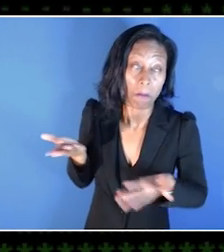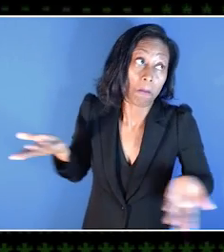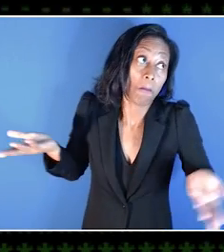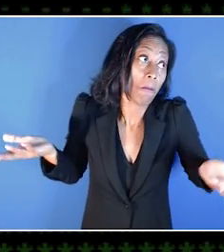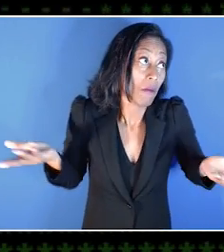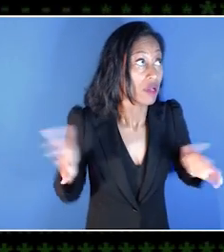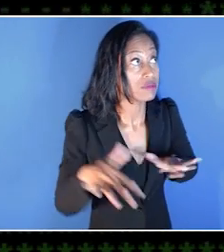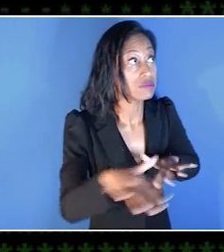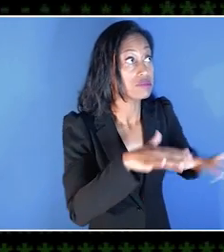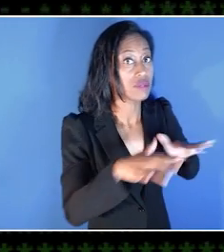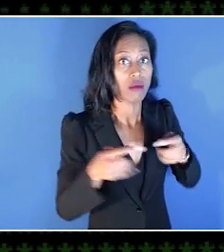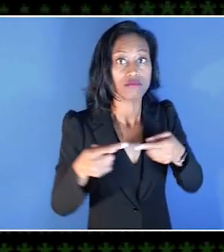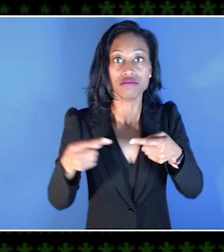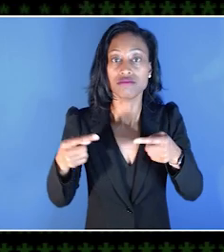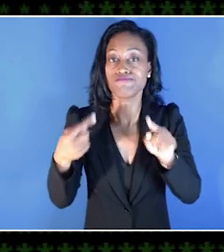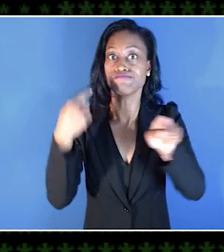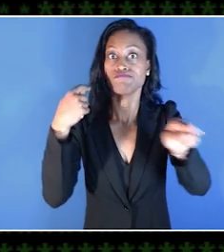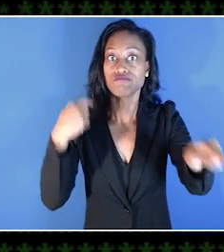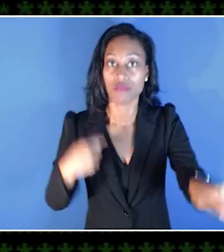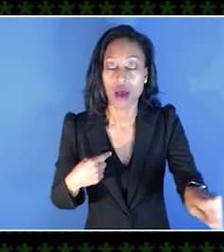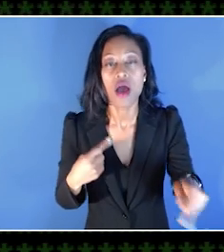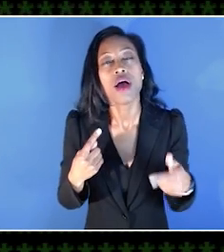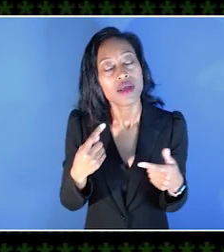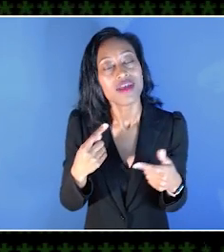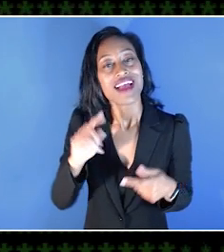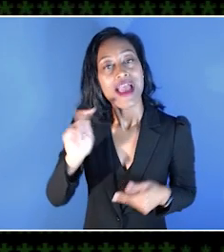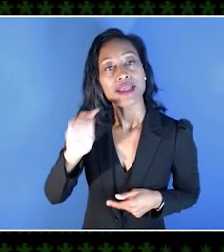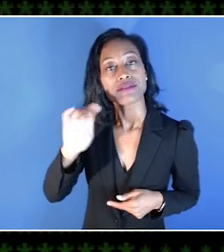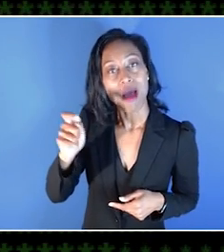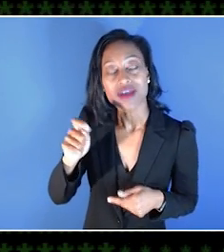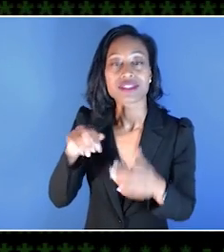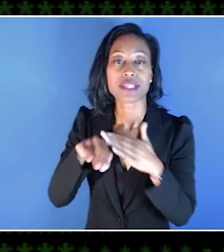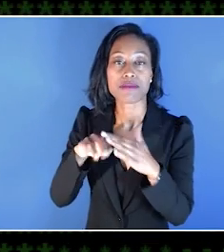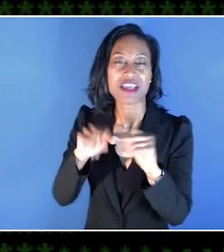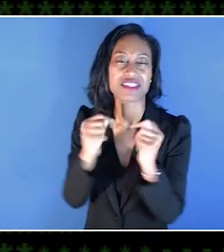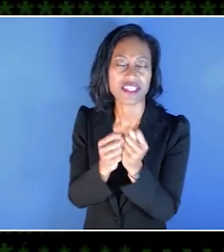So here's some recent updates from the Xbox team on how they're making it easier to find those options